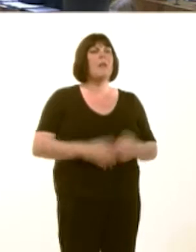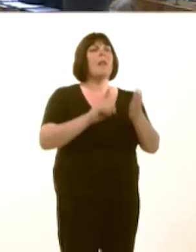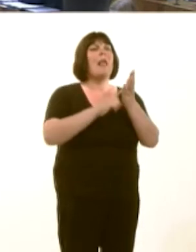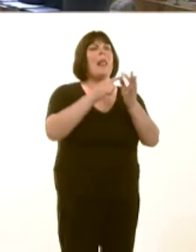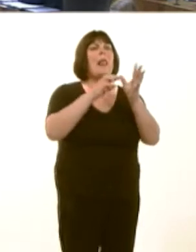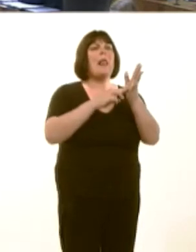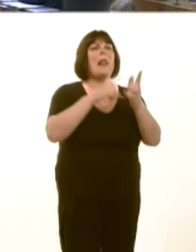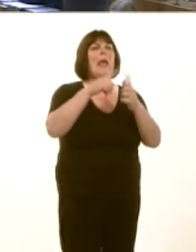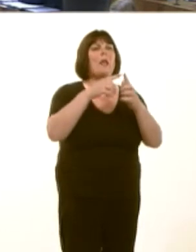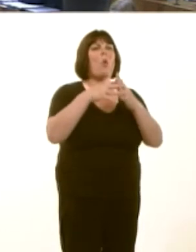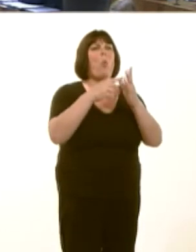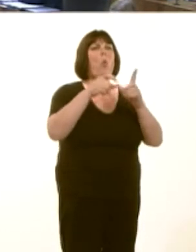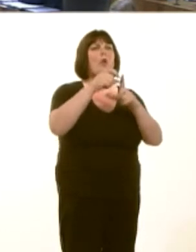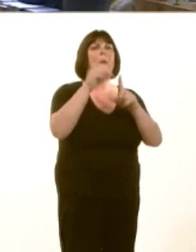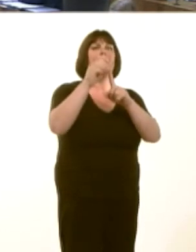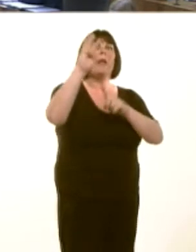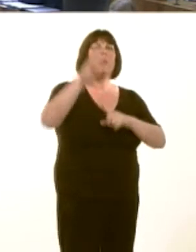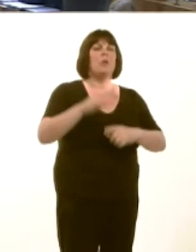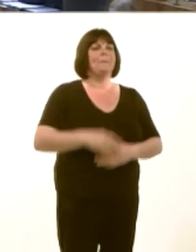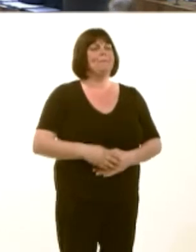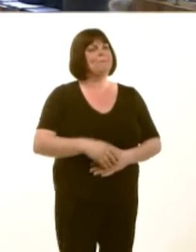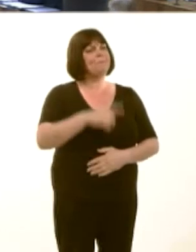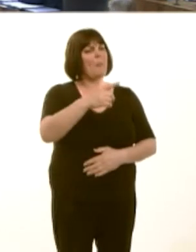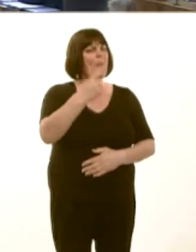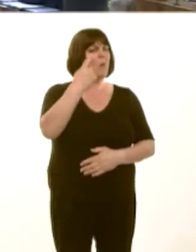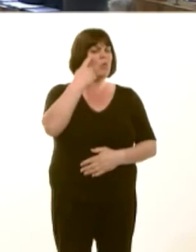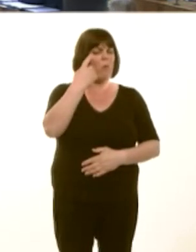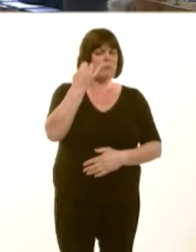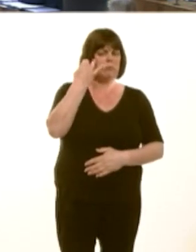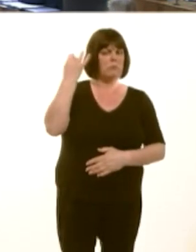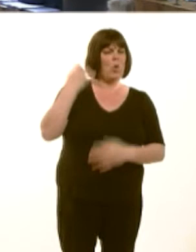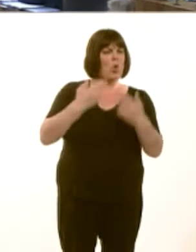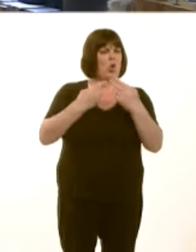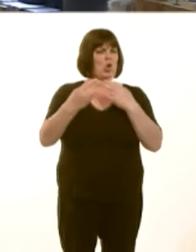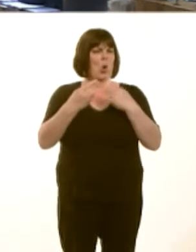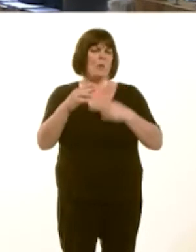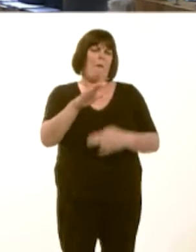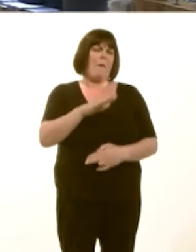First Minister, Iím sure you were as moved as I was to see the news of almost 2,000 refugees